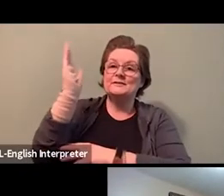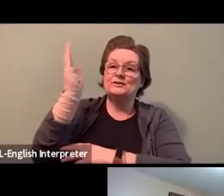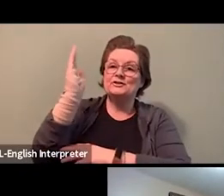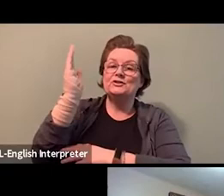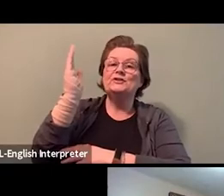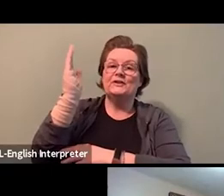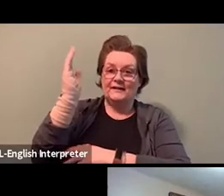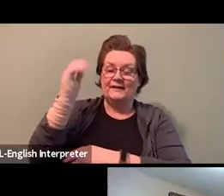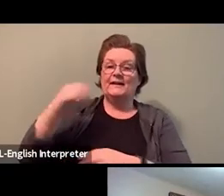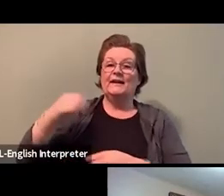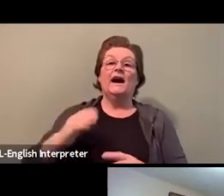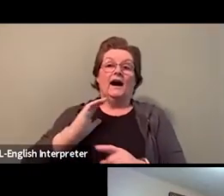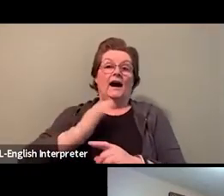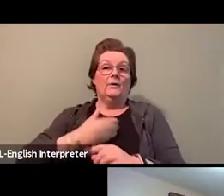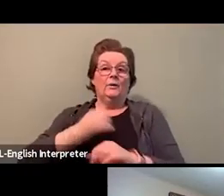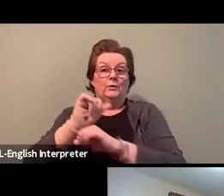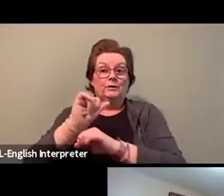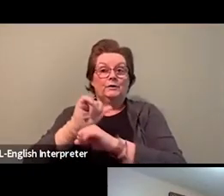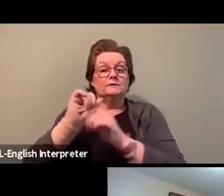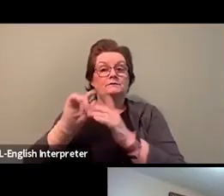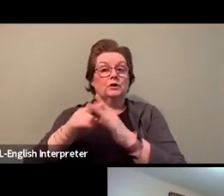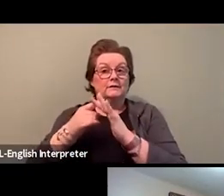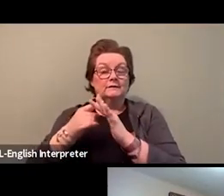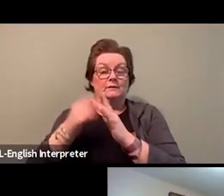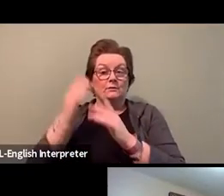from our members at a convention,